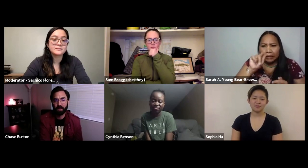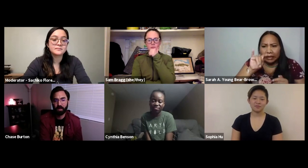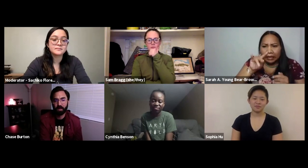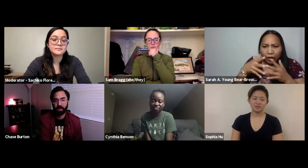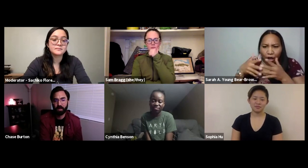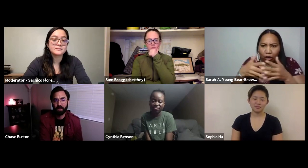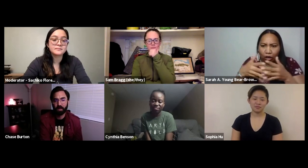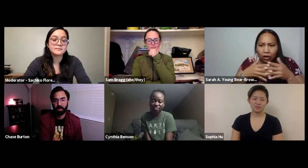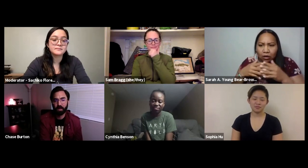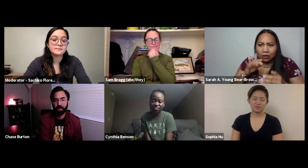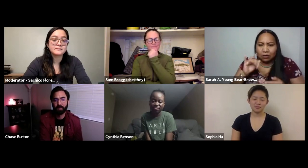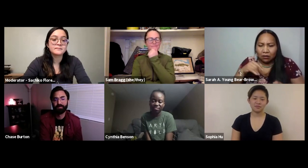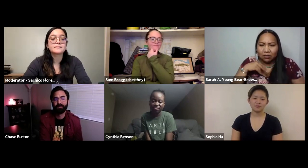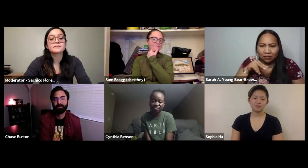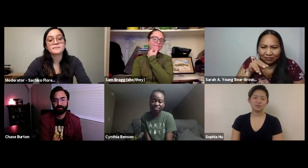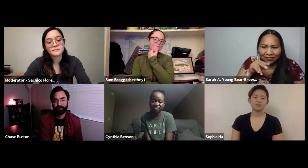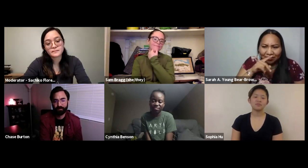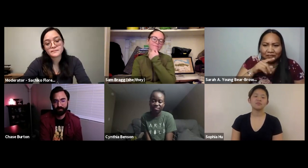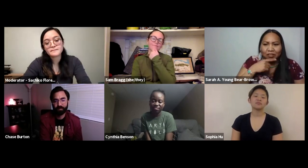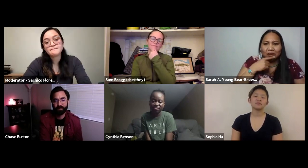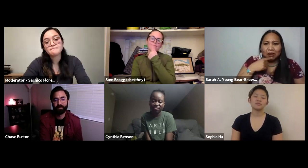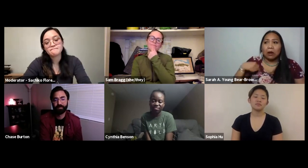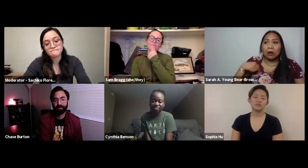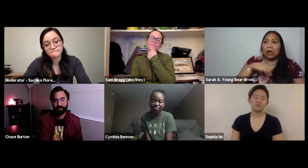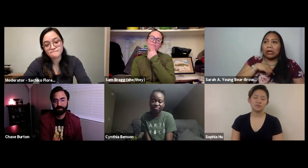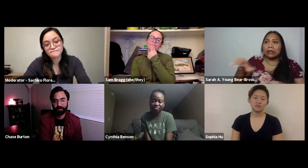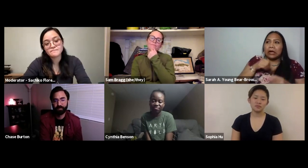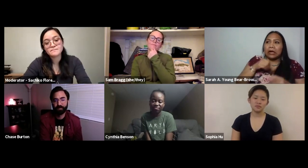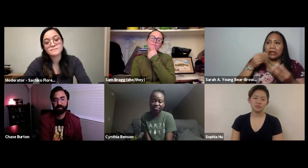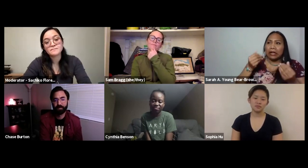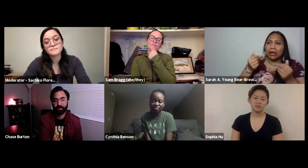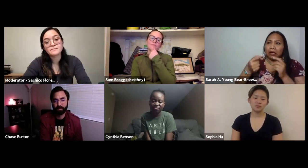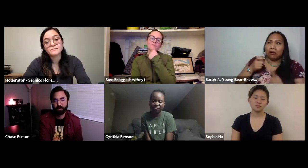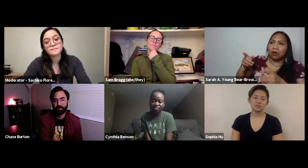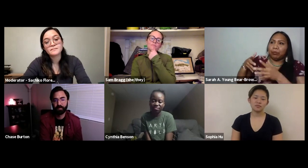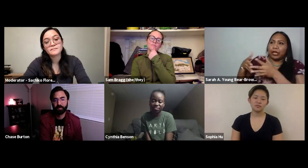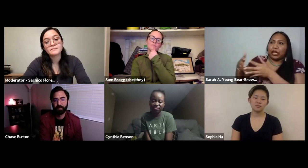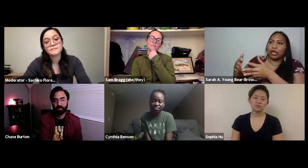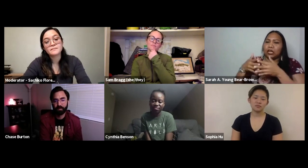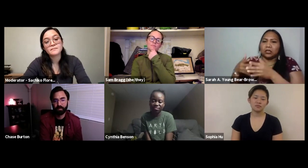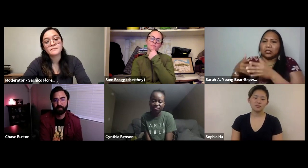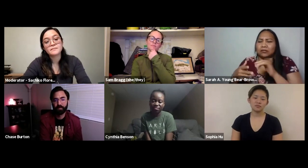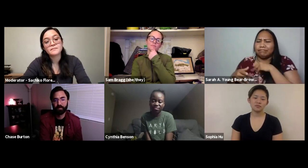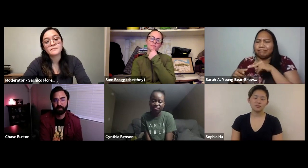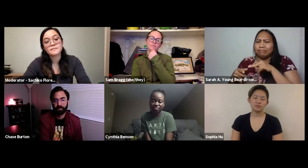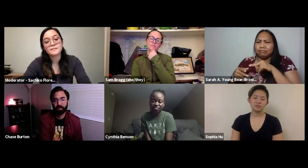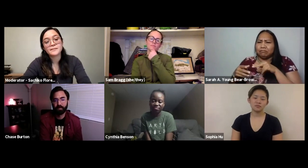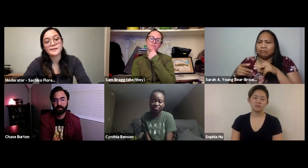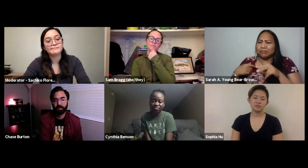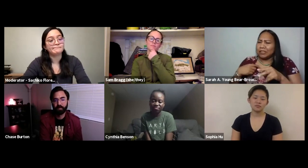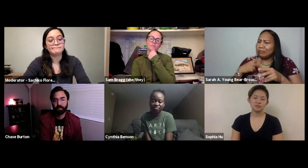about the captioning as well they may misspell something and it looks like it says America